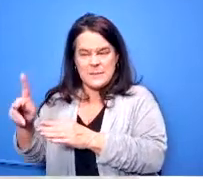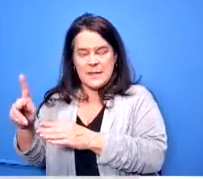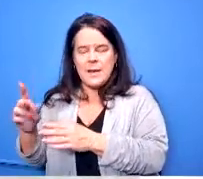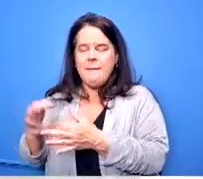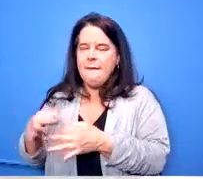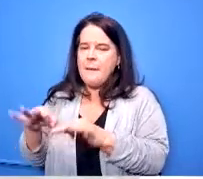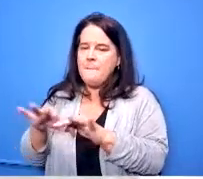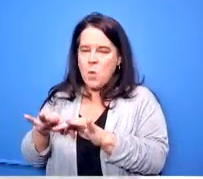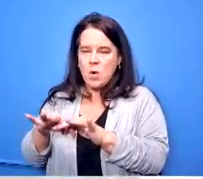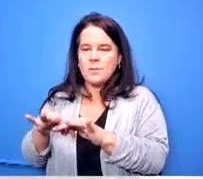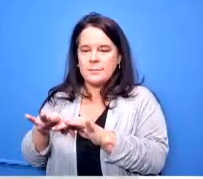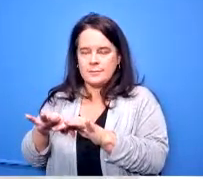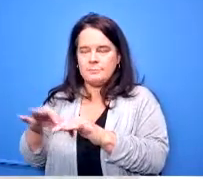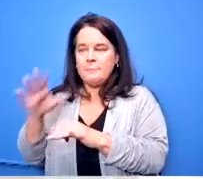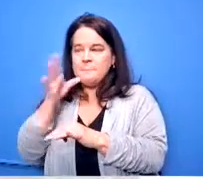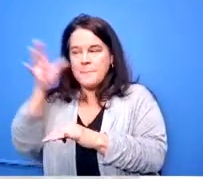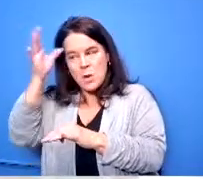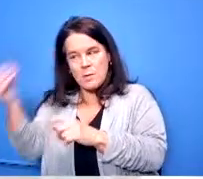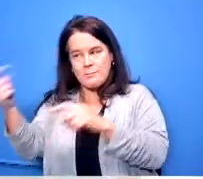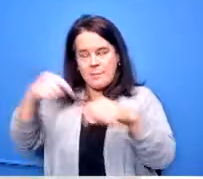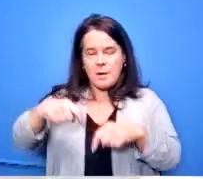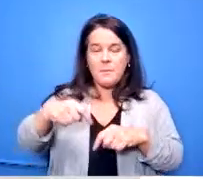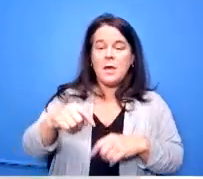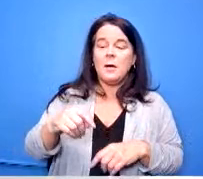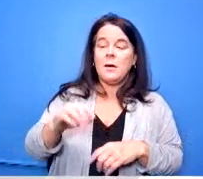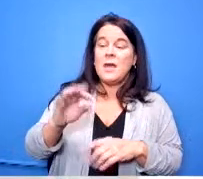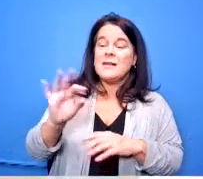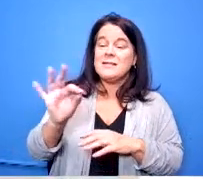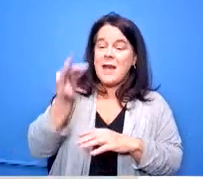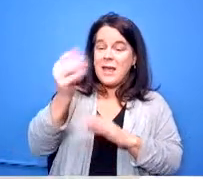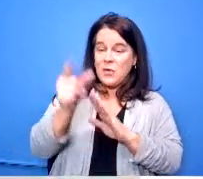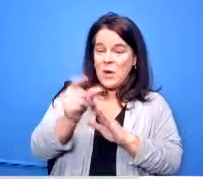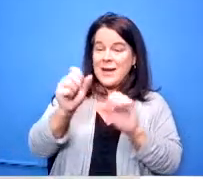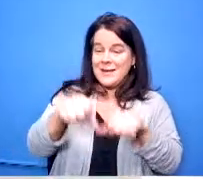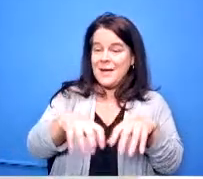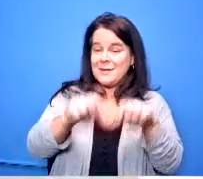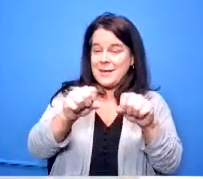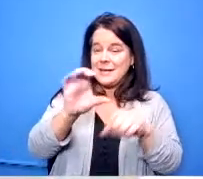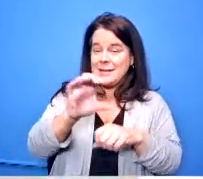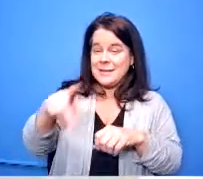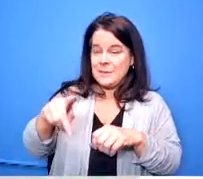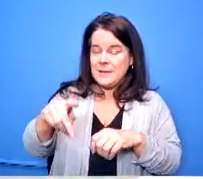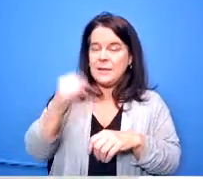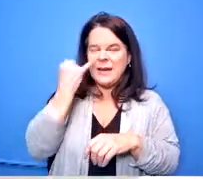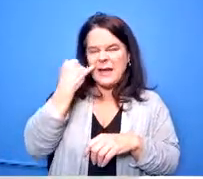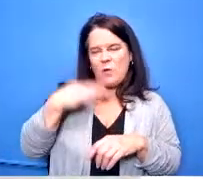a 9th grader can take ccp if they qualify so that's important for any any parent 9th 10th